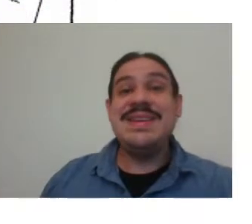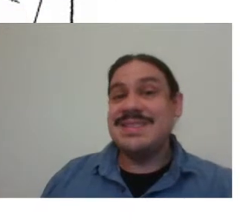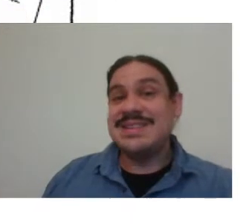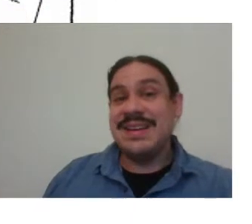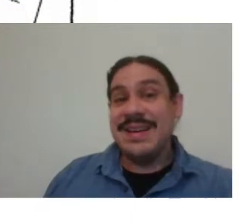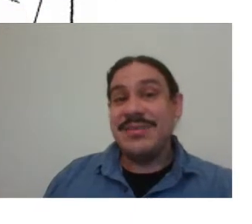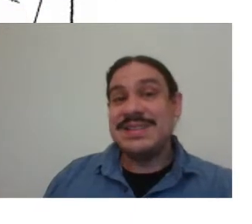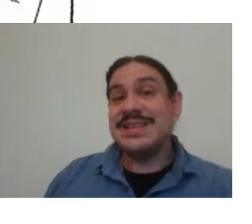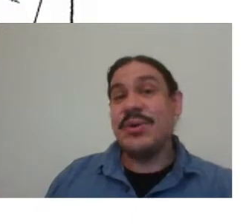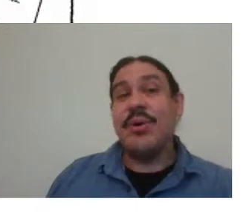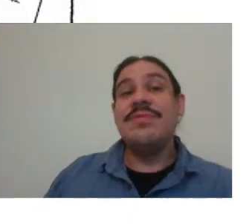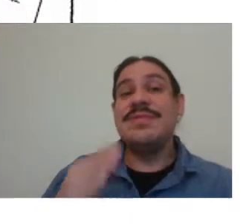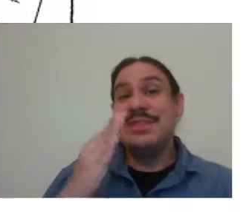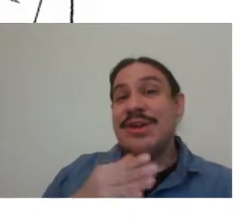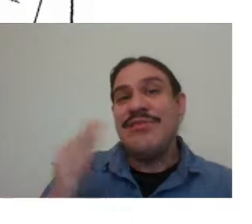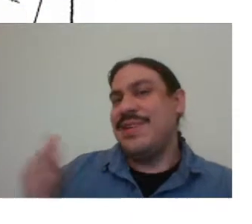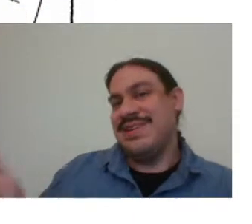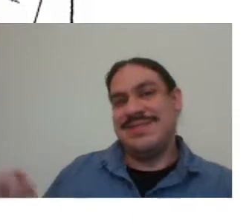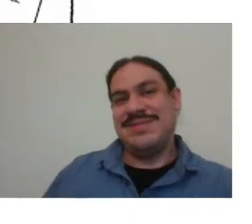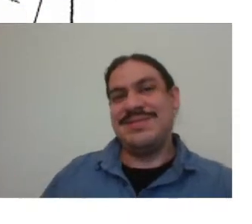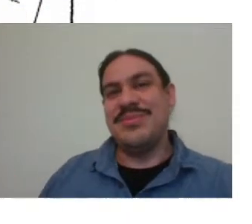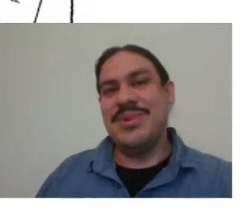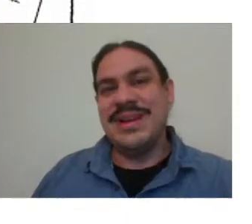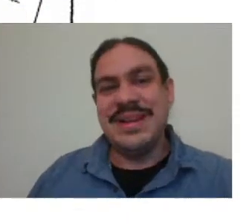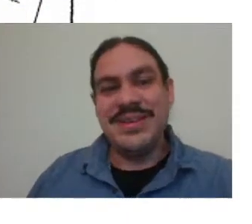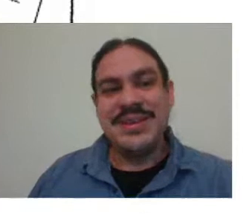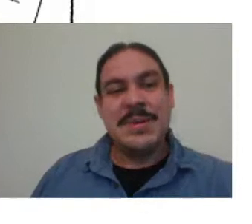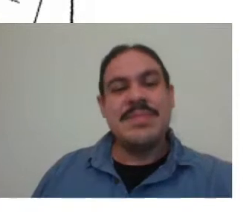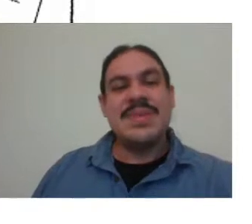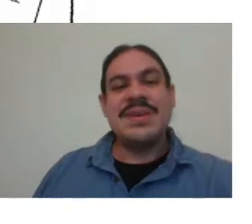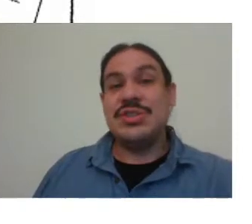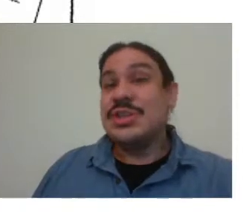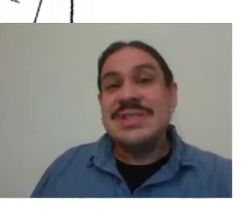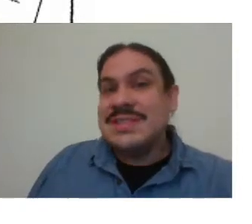sign languages. They're all different from one another, just like